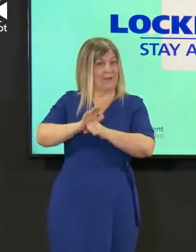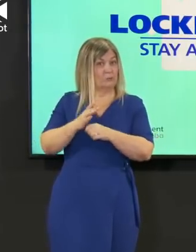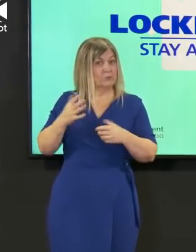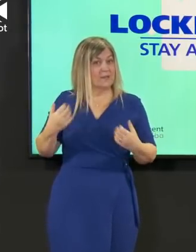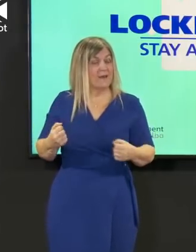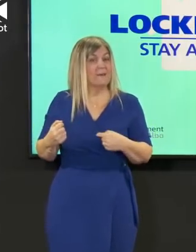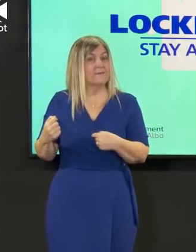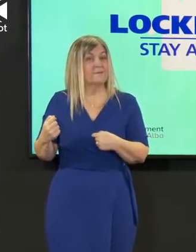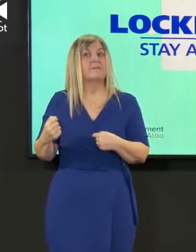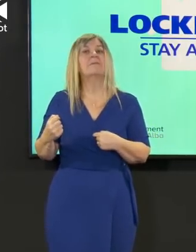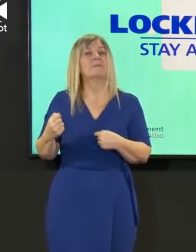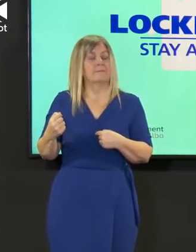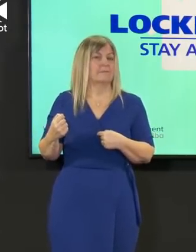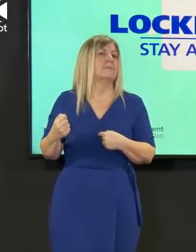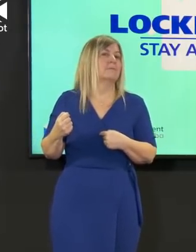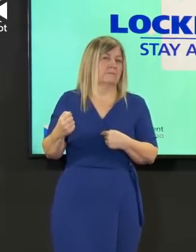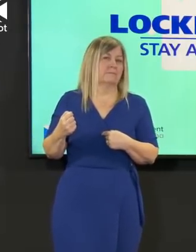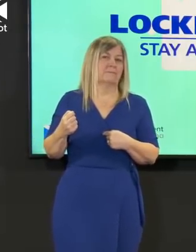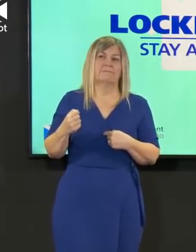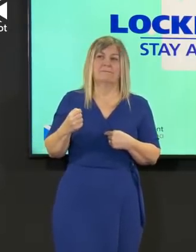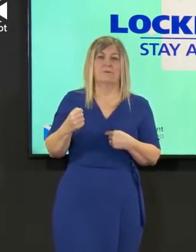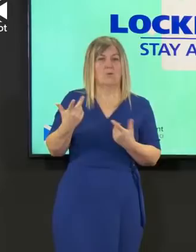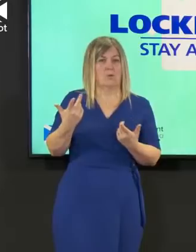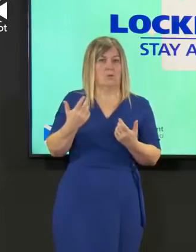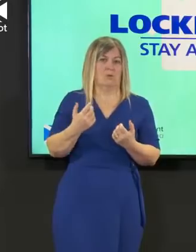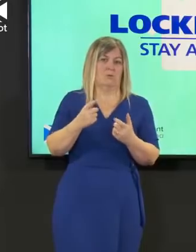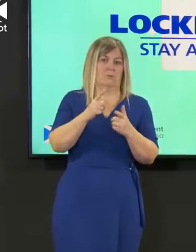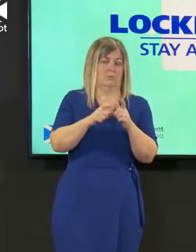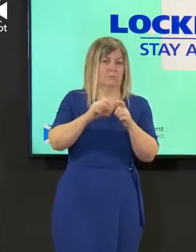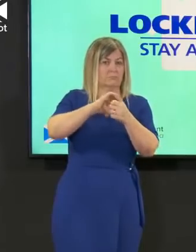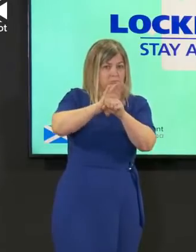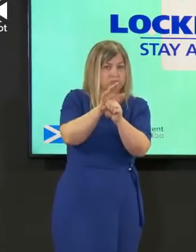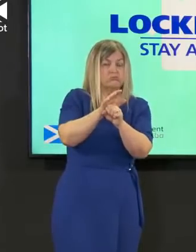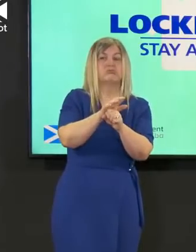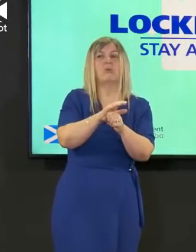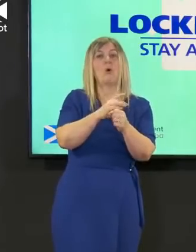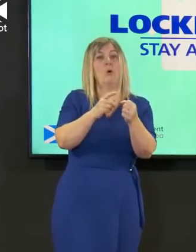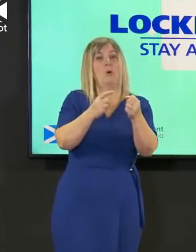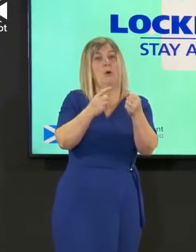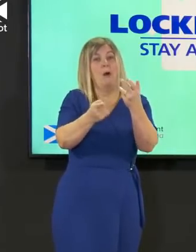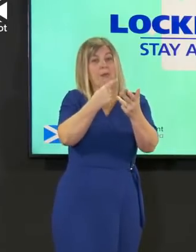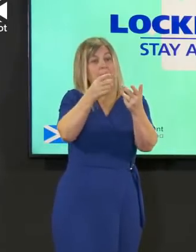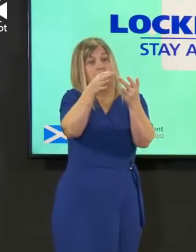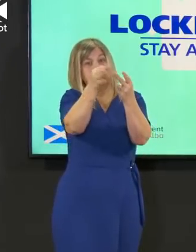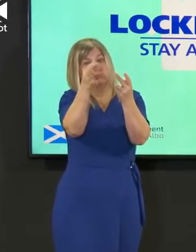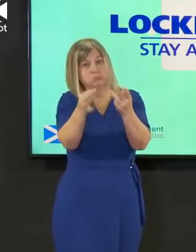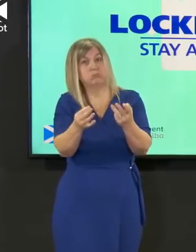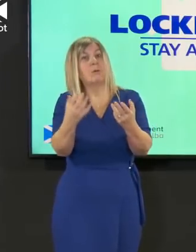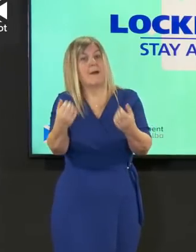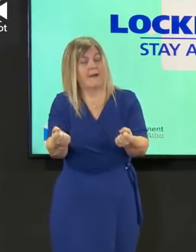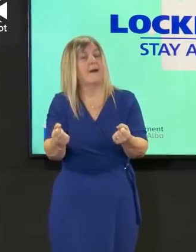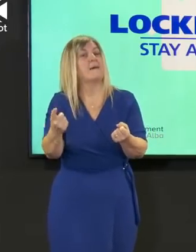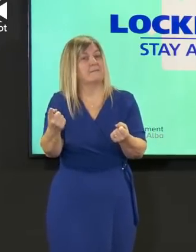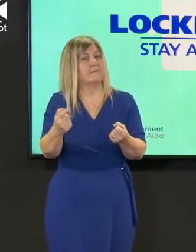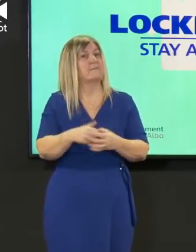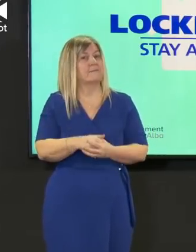or any variants of coronavirus so that we can prevent the transmission more widely than that